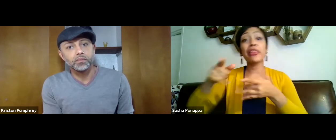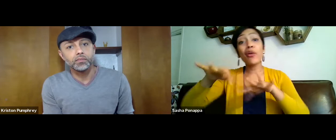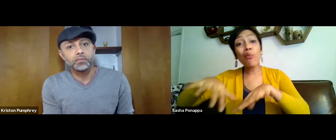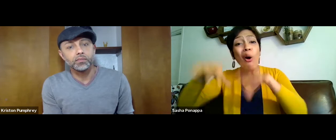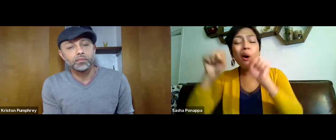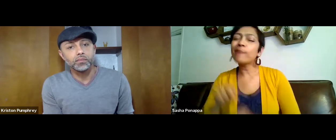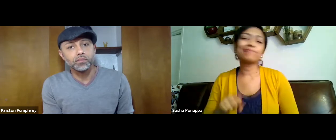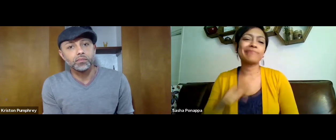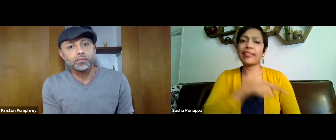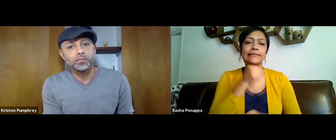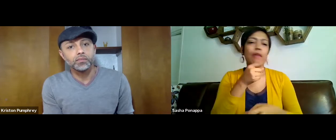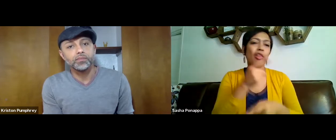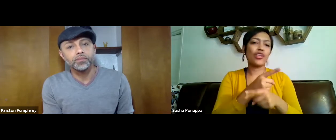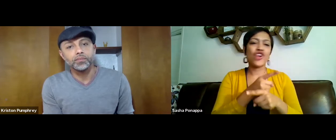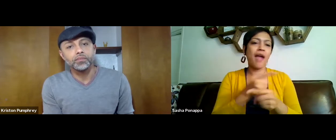If it's a one time event that you're hosting,